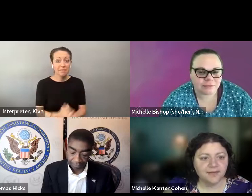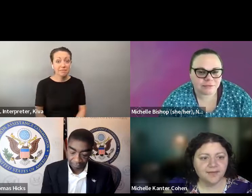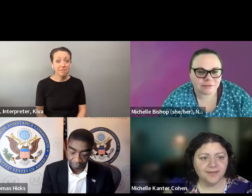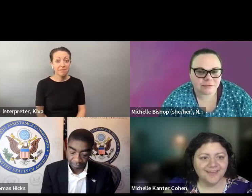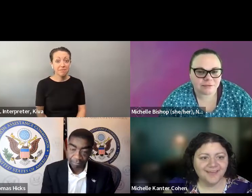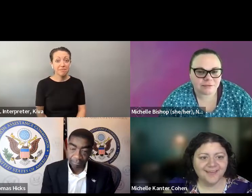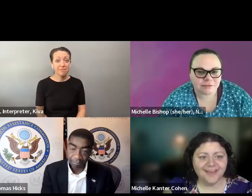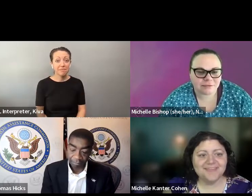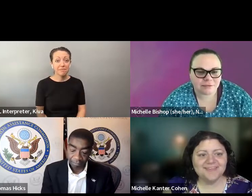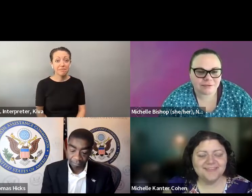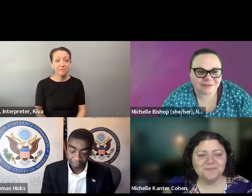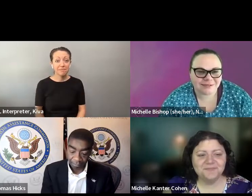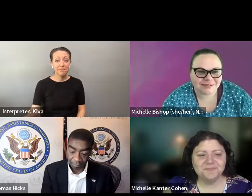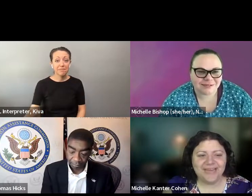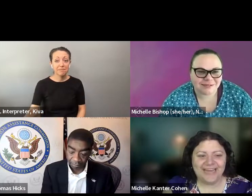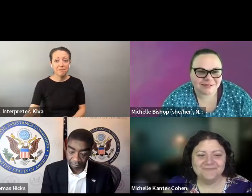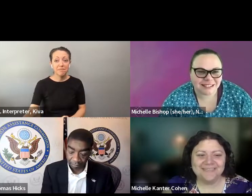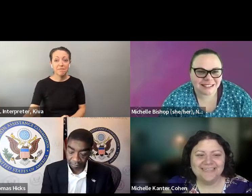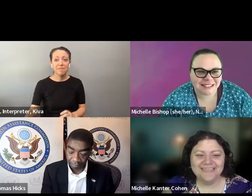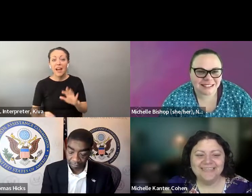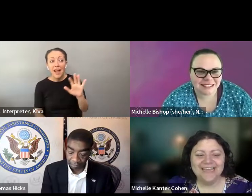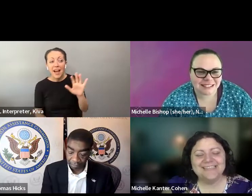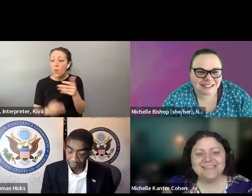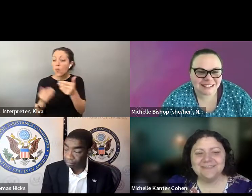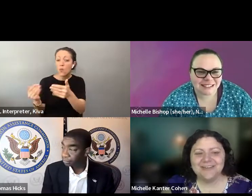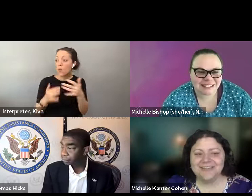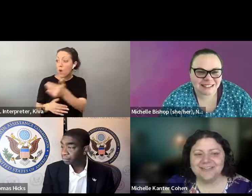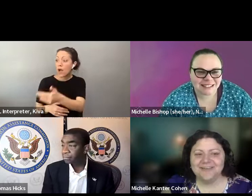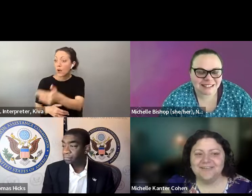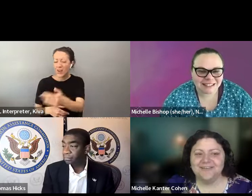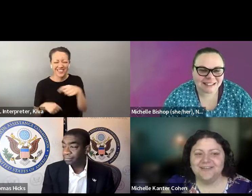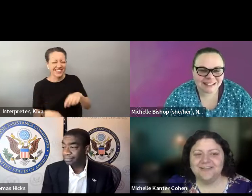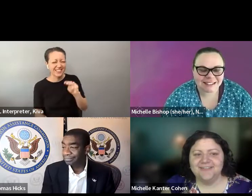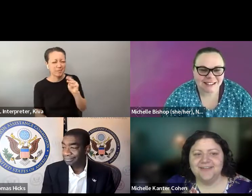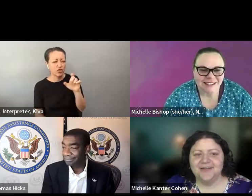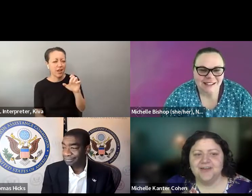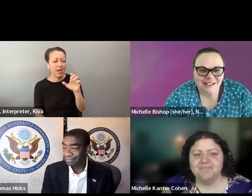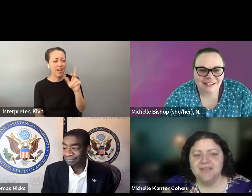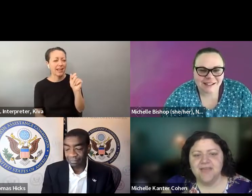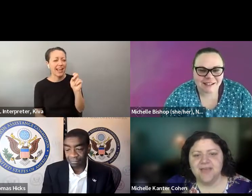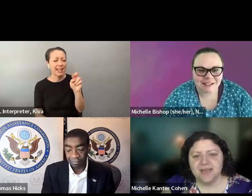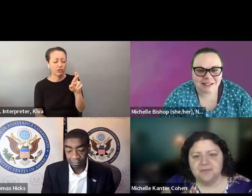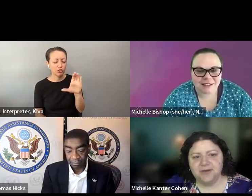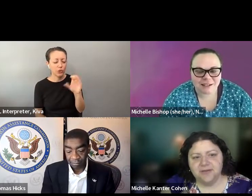Rather our other panelists like to pipe in on that panelists like to pipe in on that? Okay -- go ahead. » This is Michelle Kanter